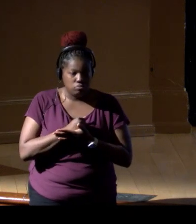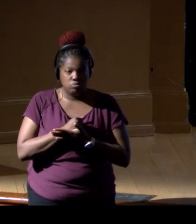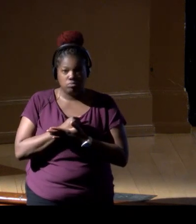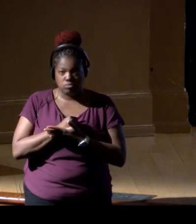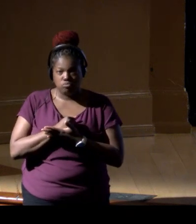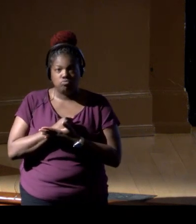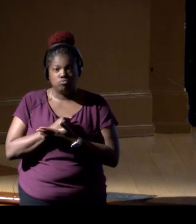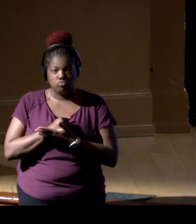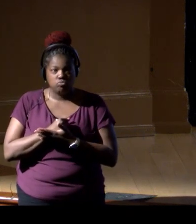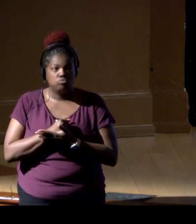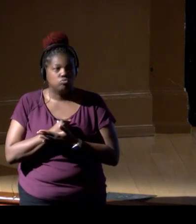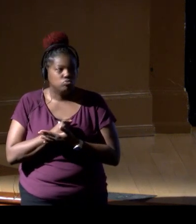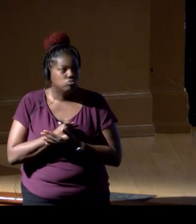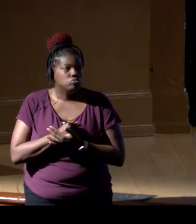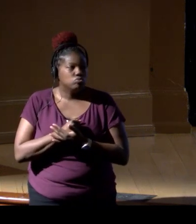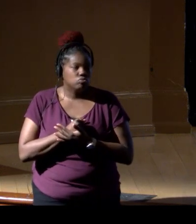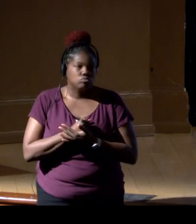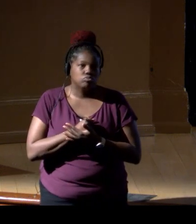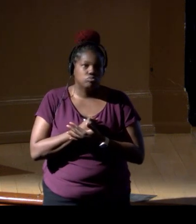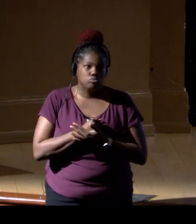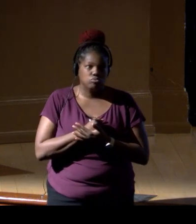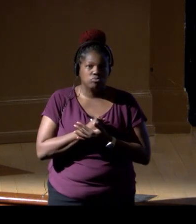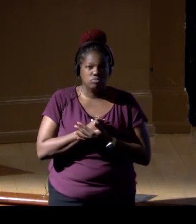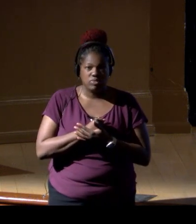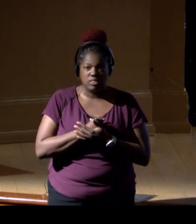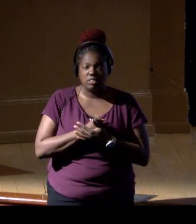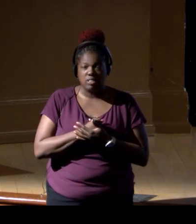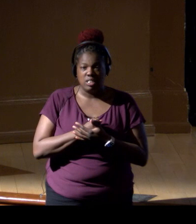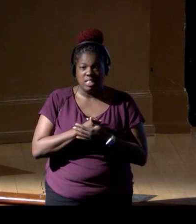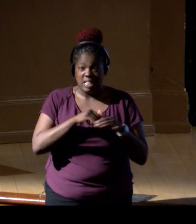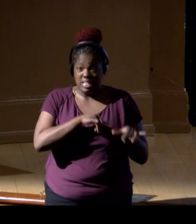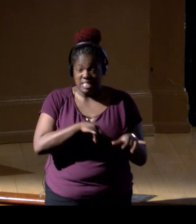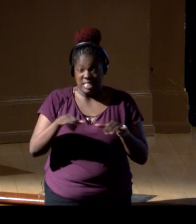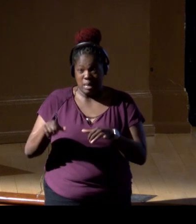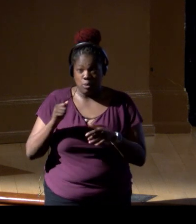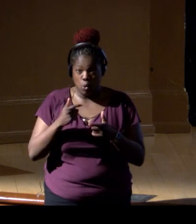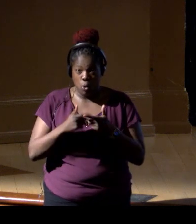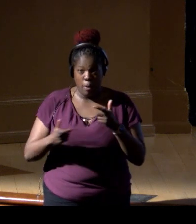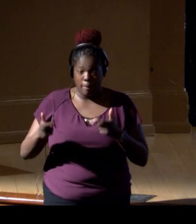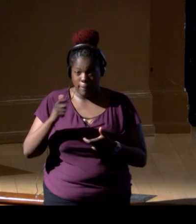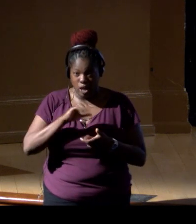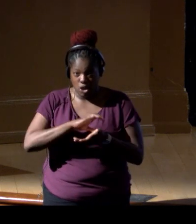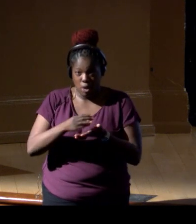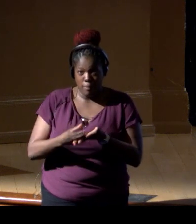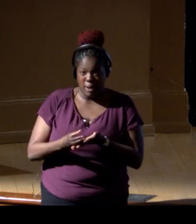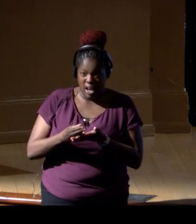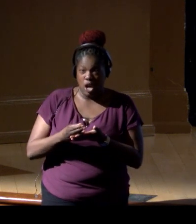collect a similar, or larger number of specimens in a matter of weeks,